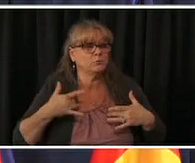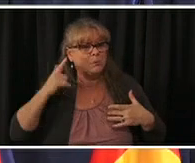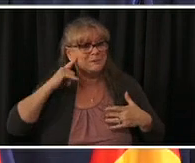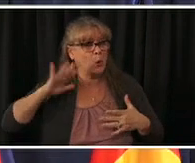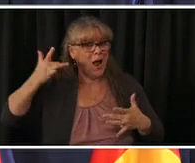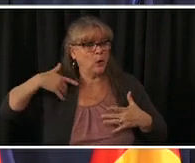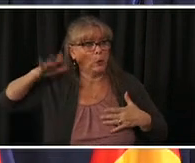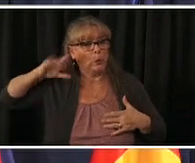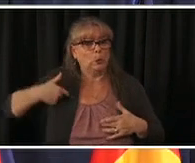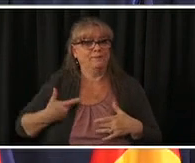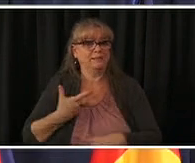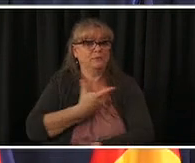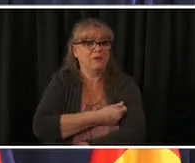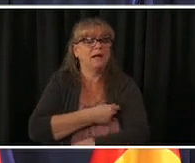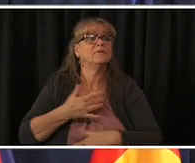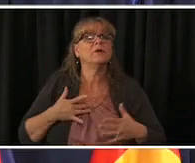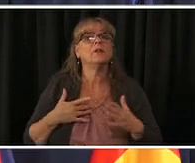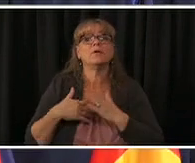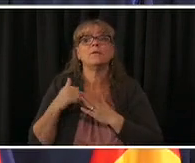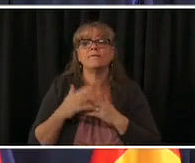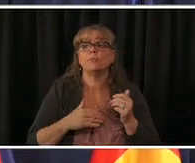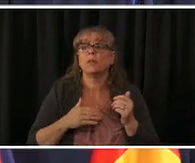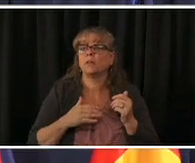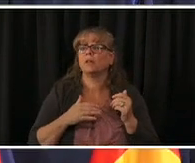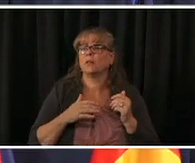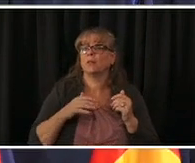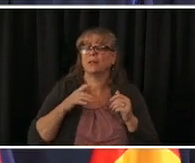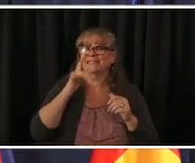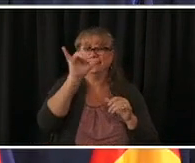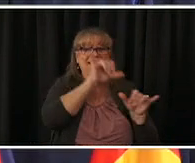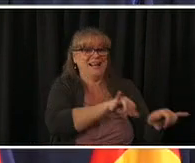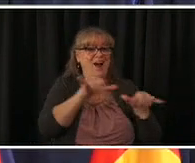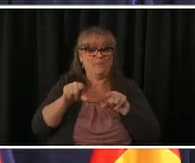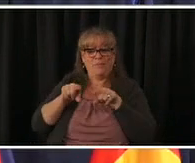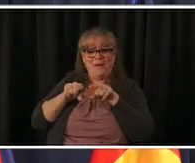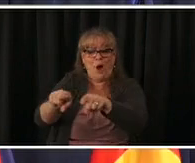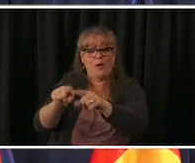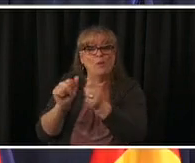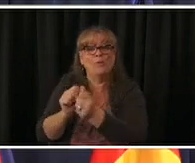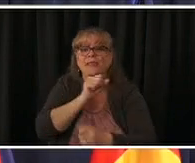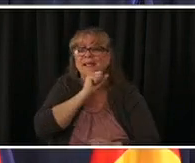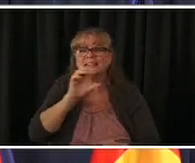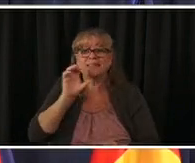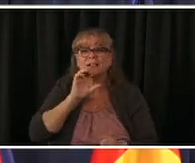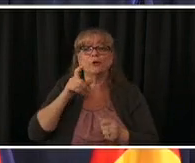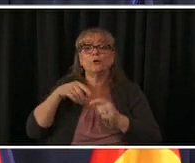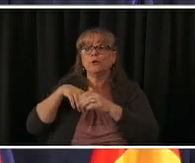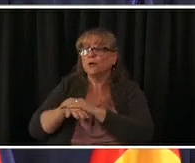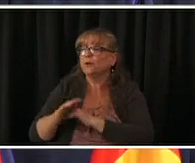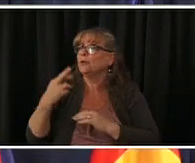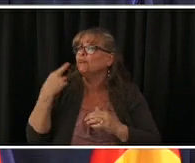our seniors coming back to go out to restaurants and and enjoy themselves because they're now safe